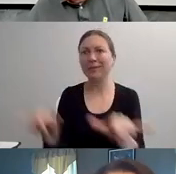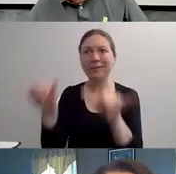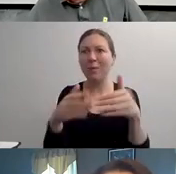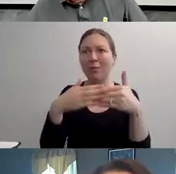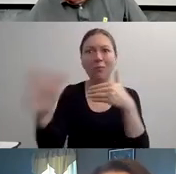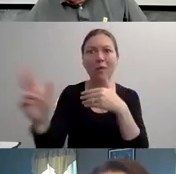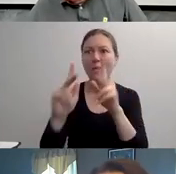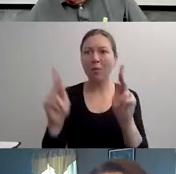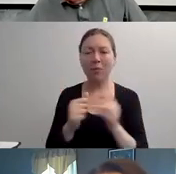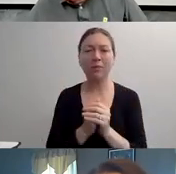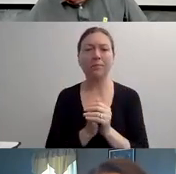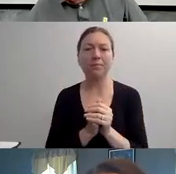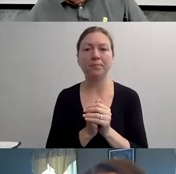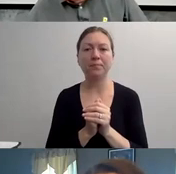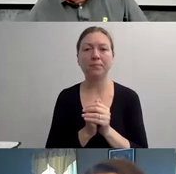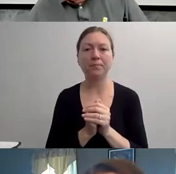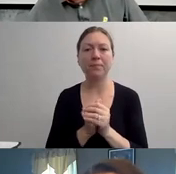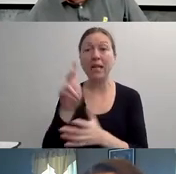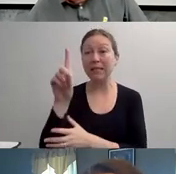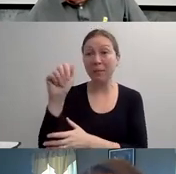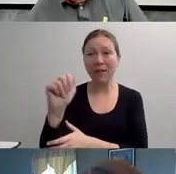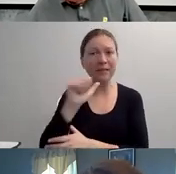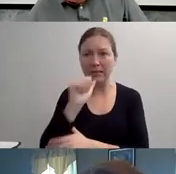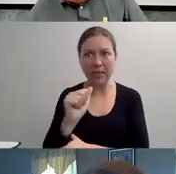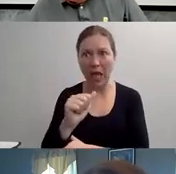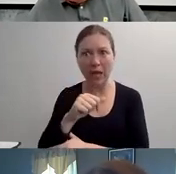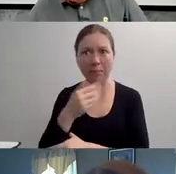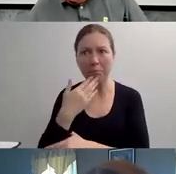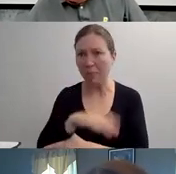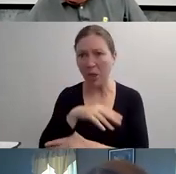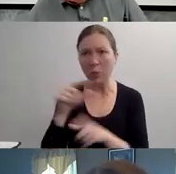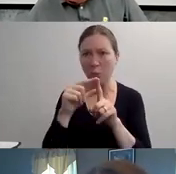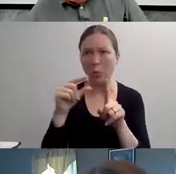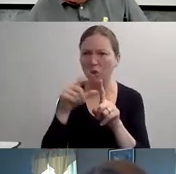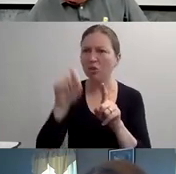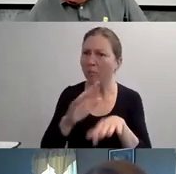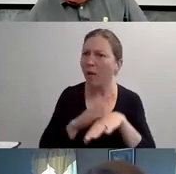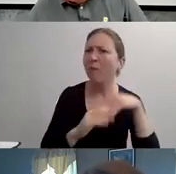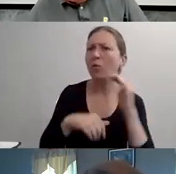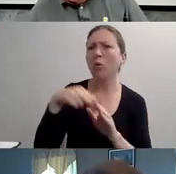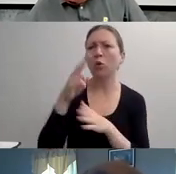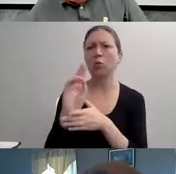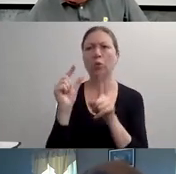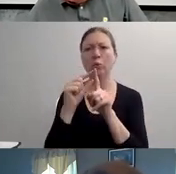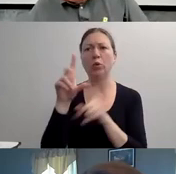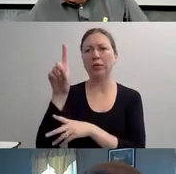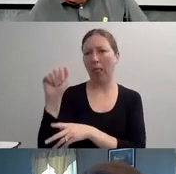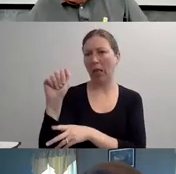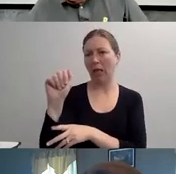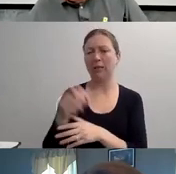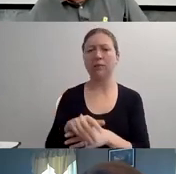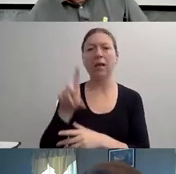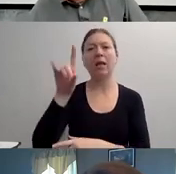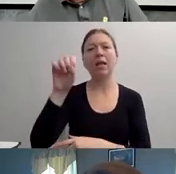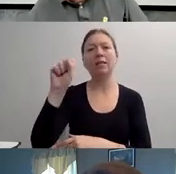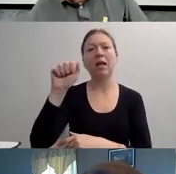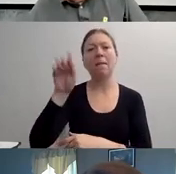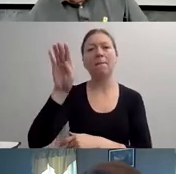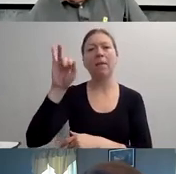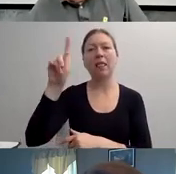THIS NEXT CHART IS ON KIND OF T INDIVIDUALS THROUGHOUT THE UNITED STATES AND PEOPLE THAT